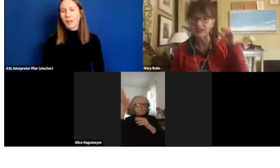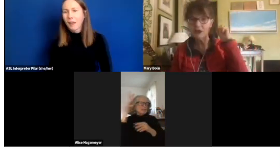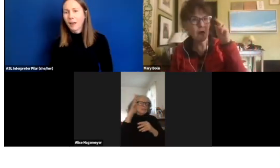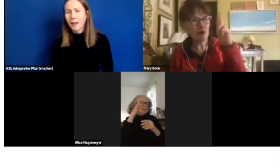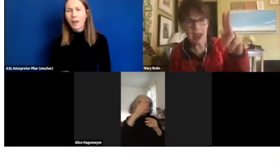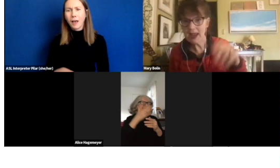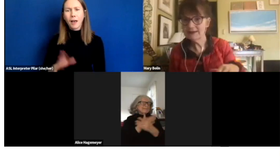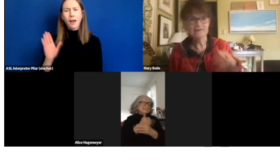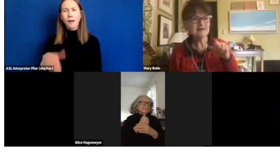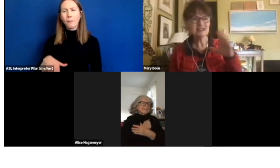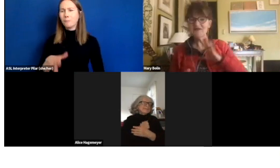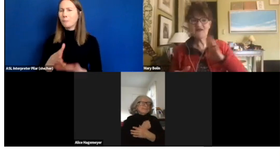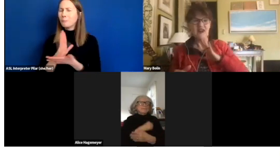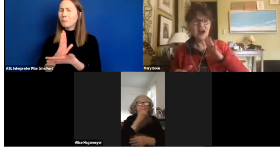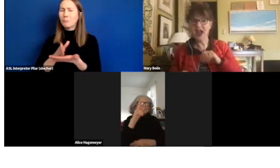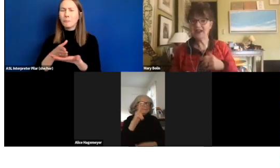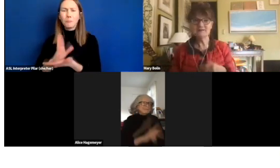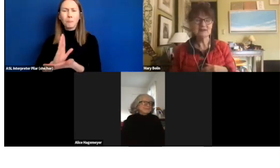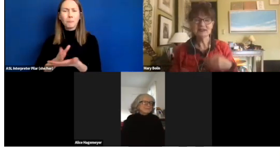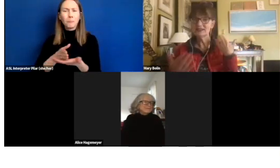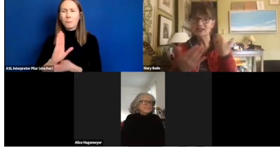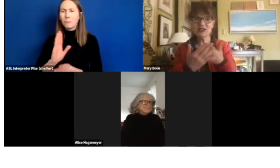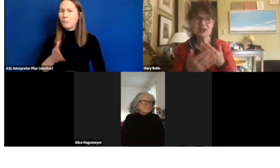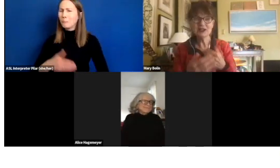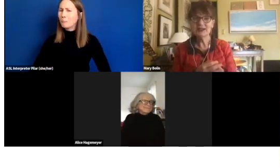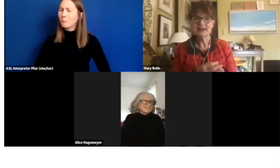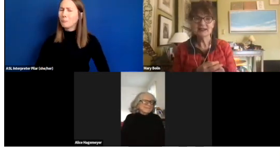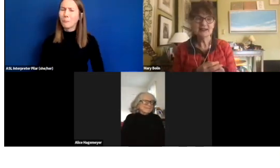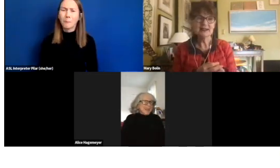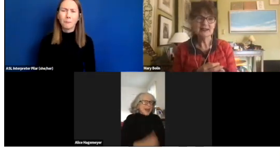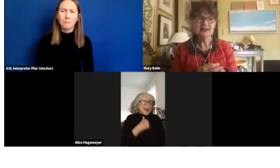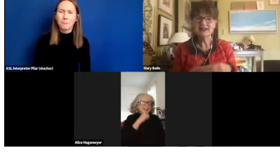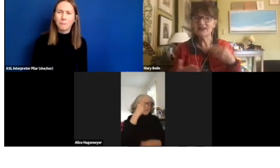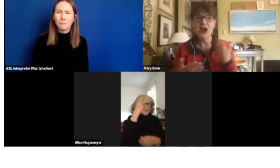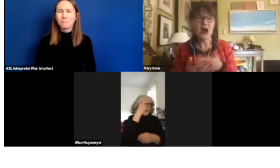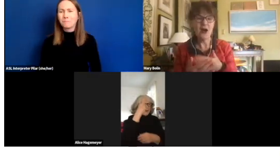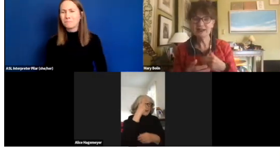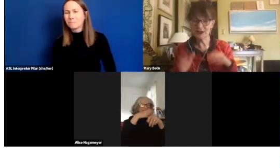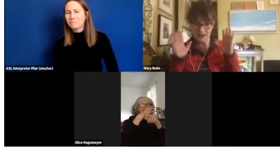It's okay. I can give another presentation someday. No, it's good.